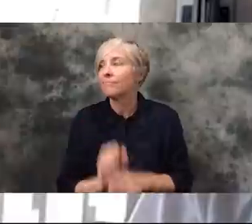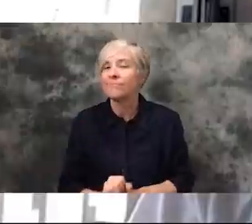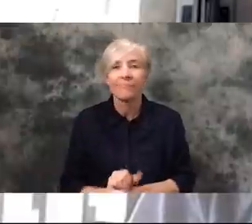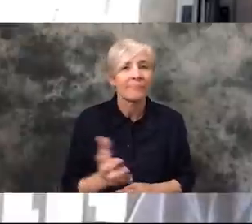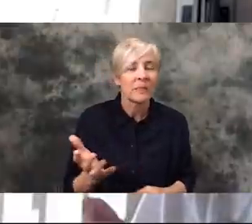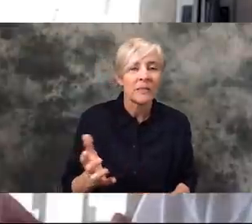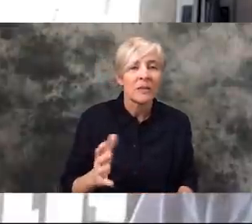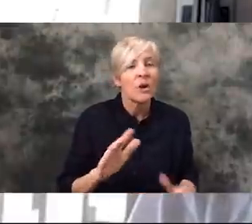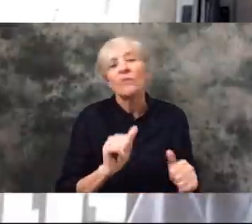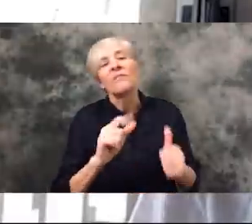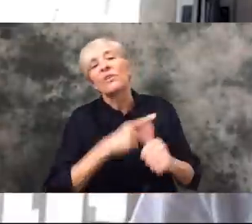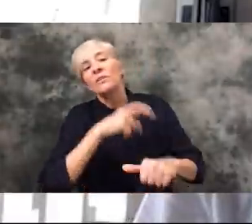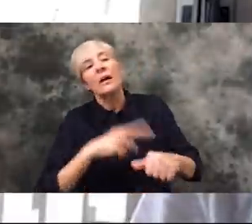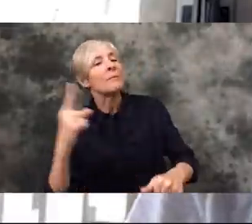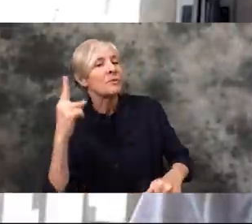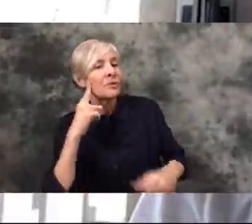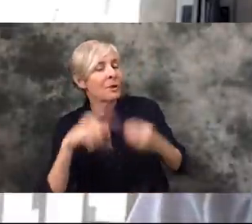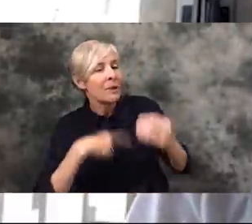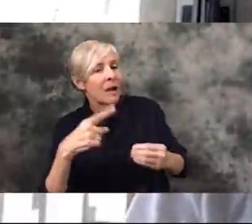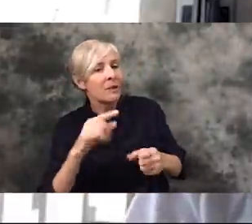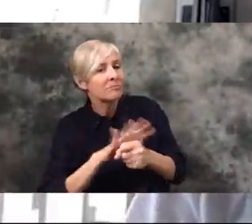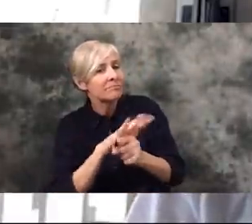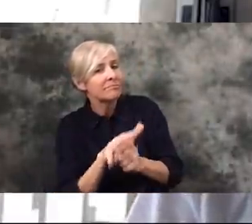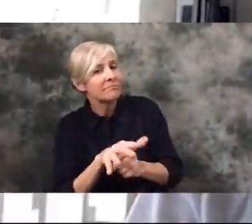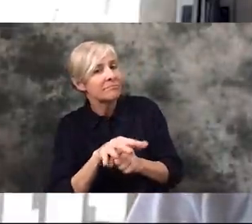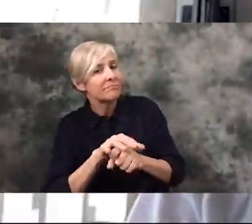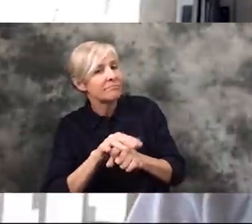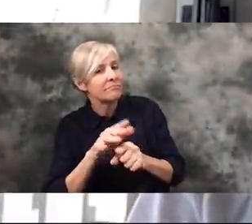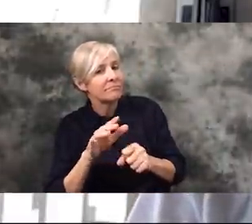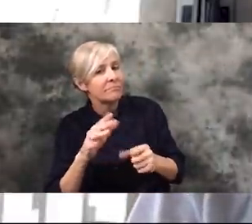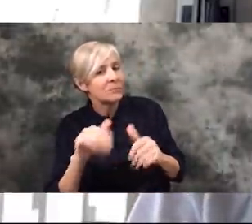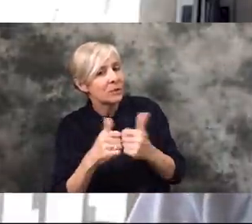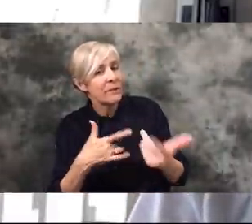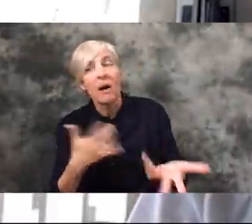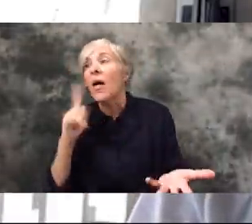be like another flu-like thing that kind of just went on its merry way, to be